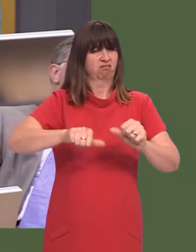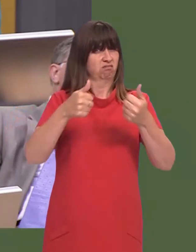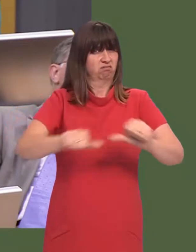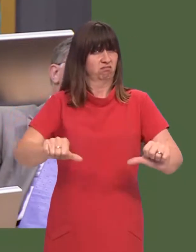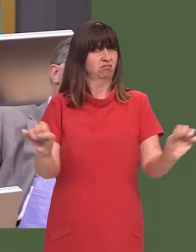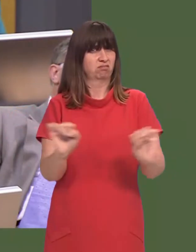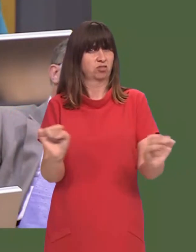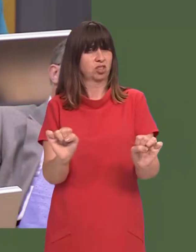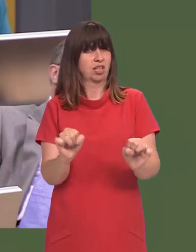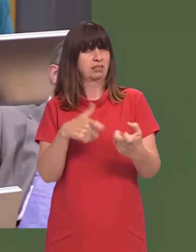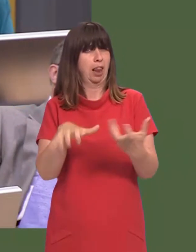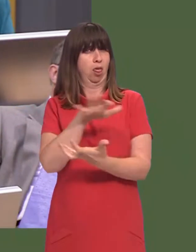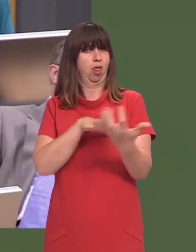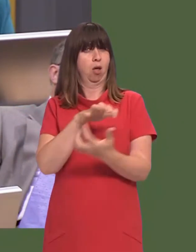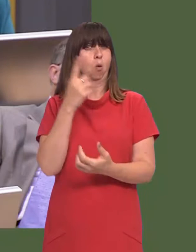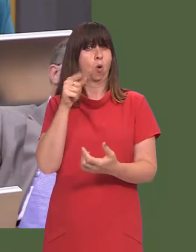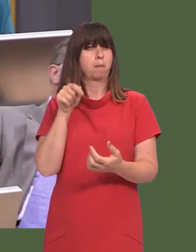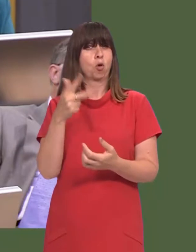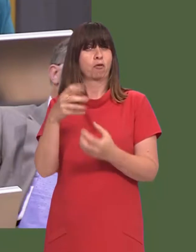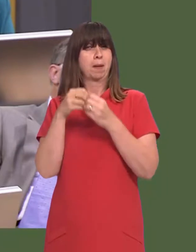I think work does need to move on now on delivering those projects that are worth £1.3 billion